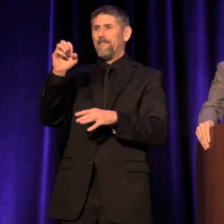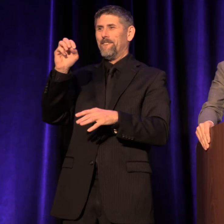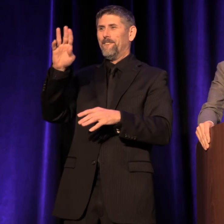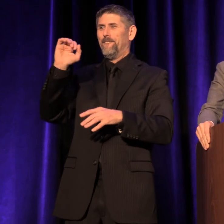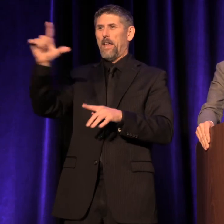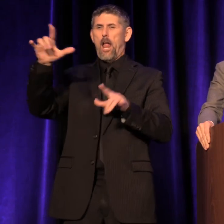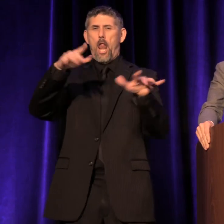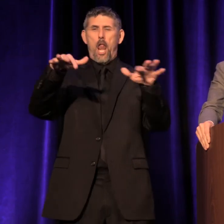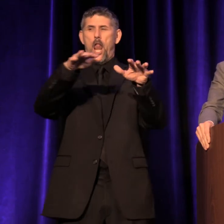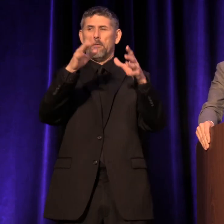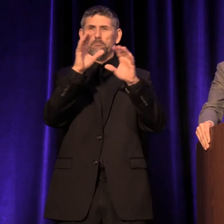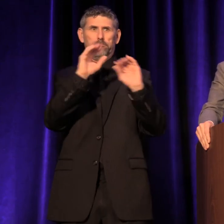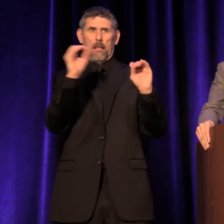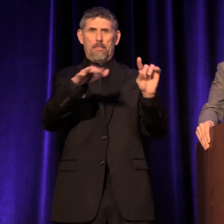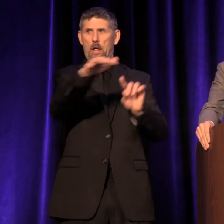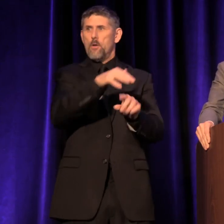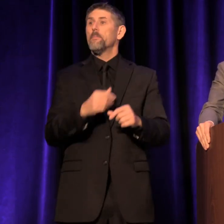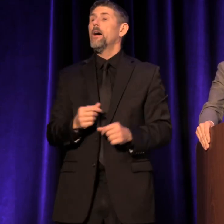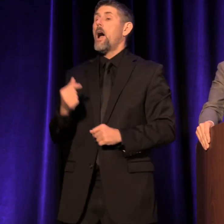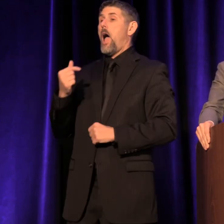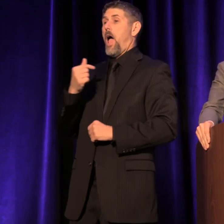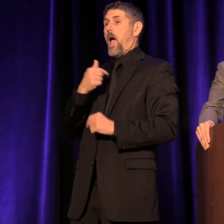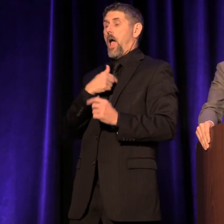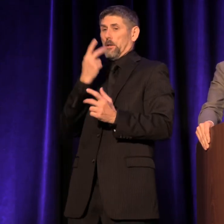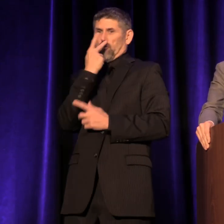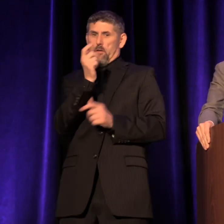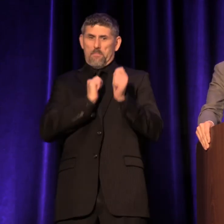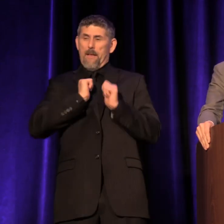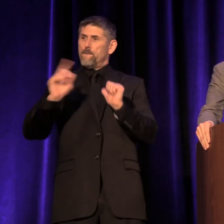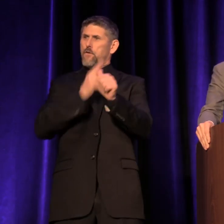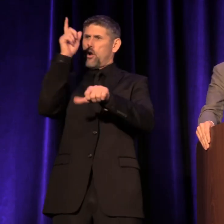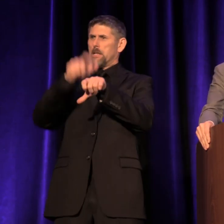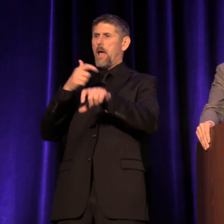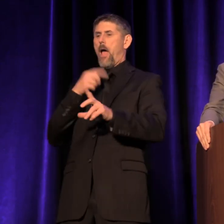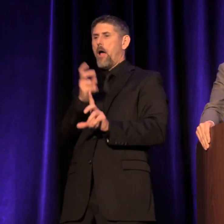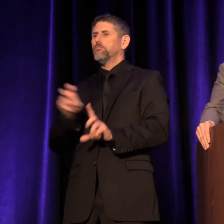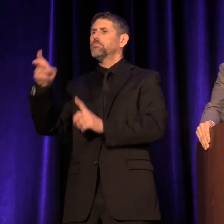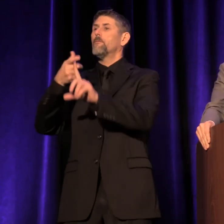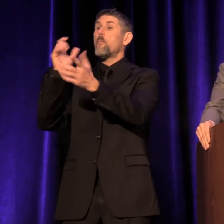Seeing a play for the first time on a school trip was one of my first encounters with the live arts.